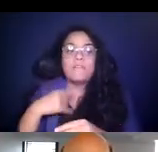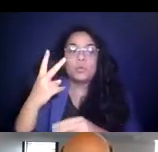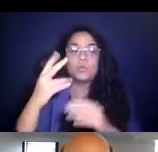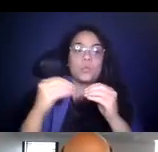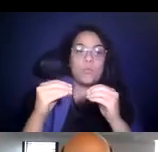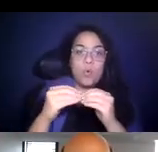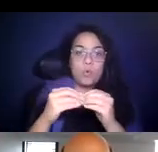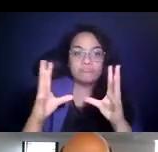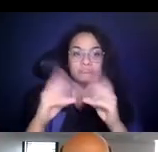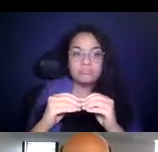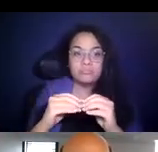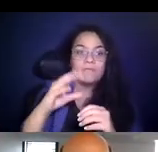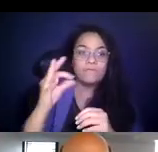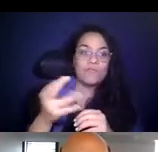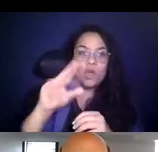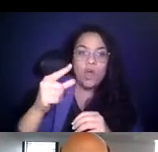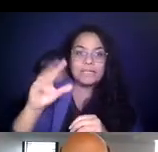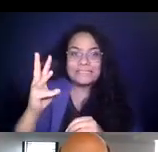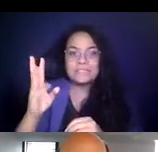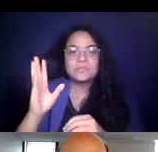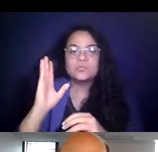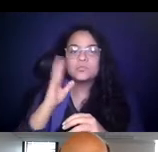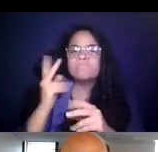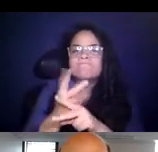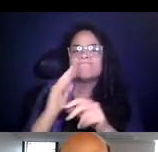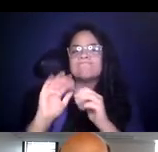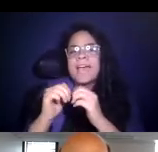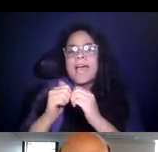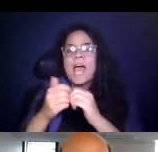15:25:07 We'll join guest panelists to focus on how improvements in safety can build confidence